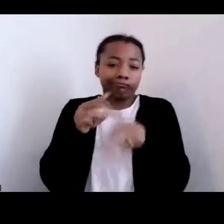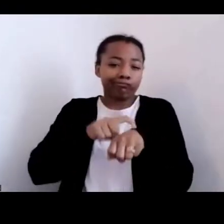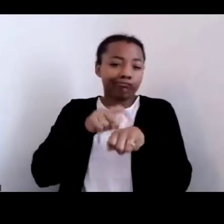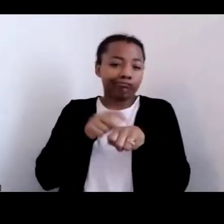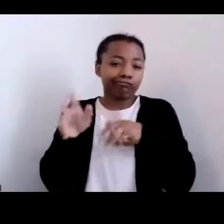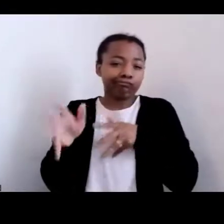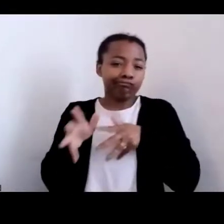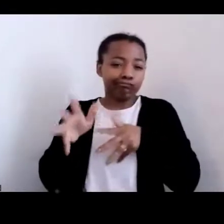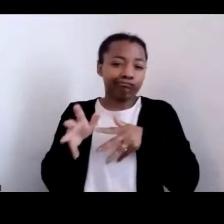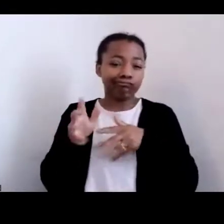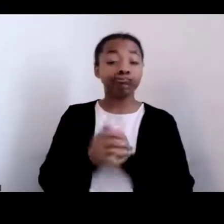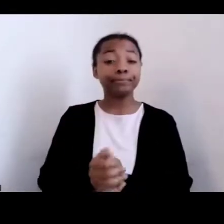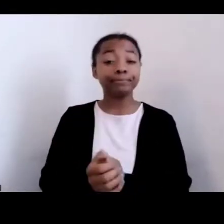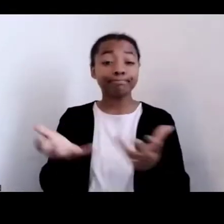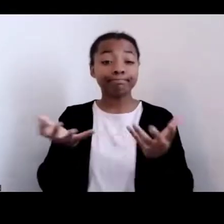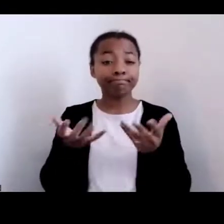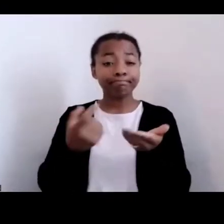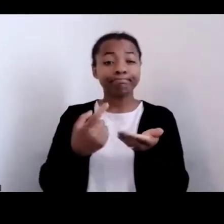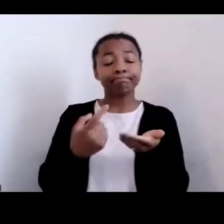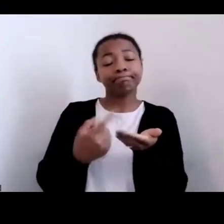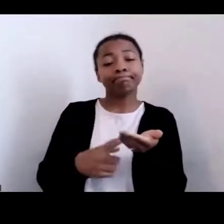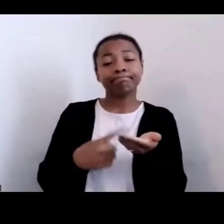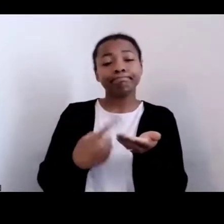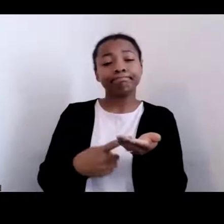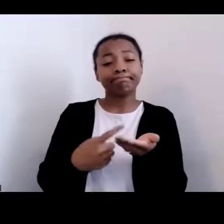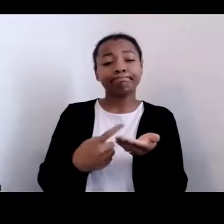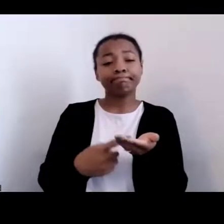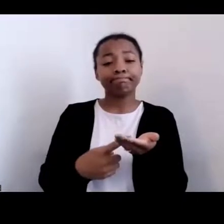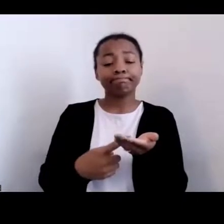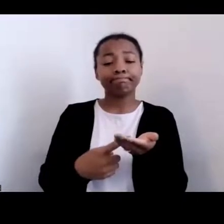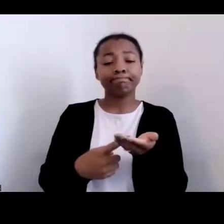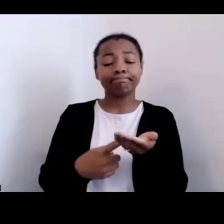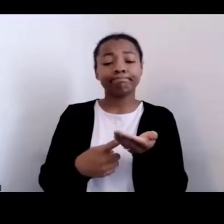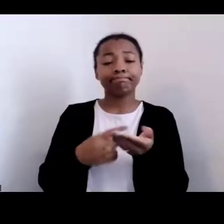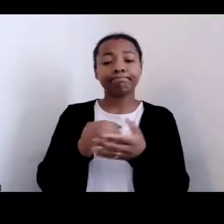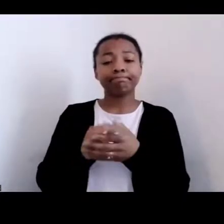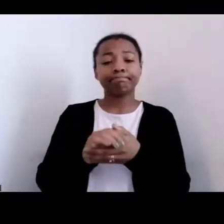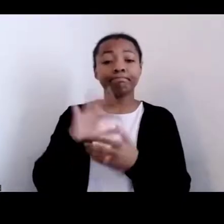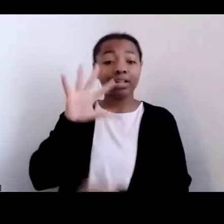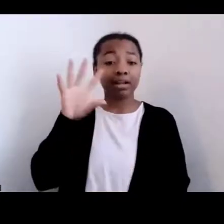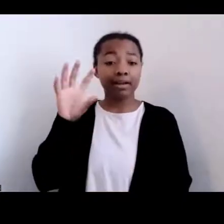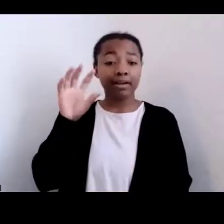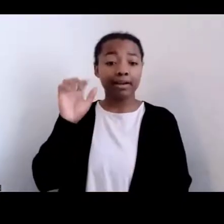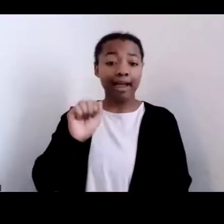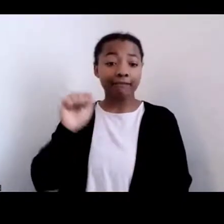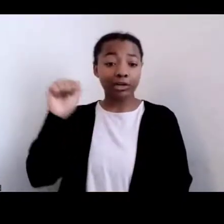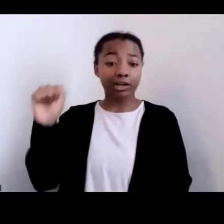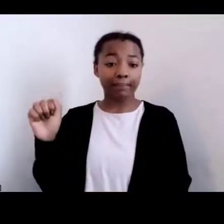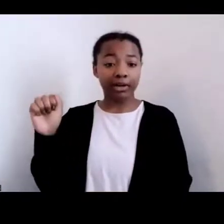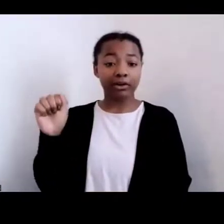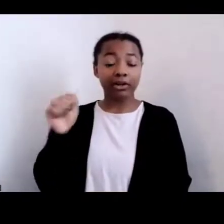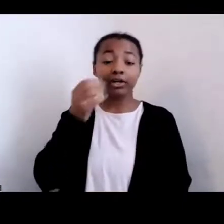to do is just talk just a bit about African American foodways in America.